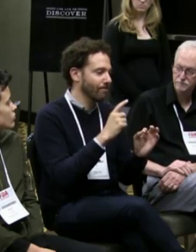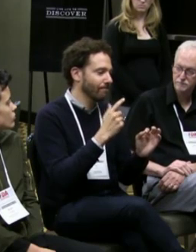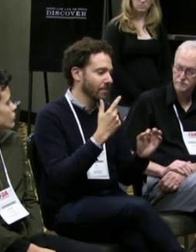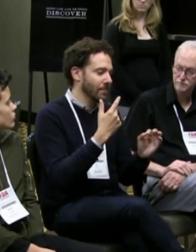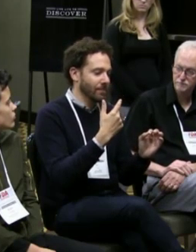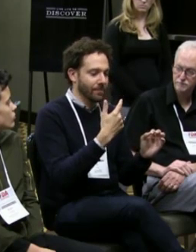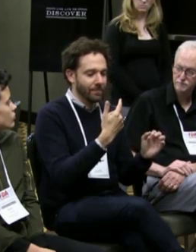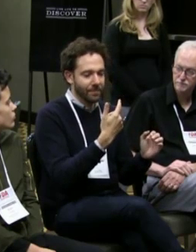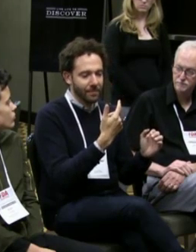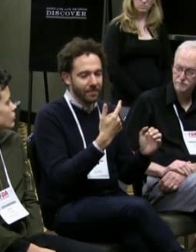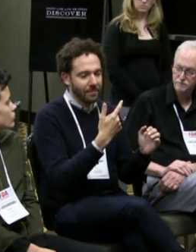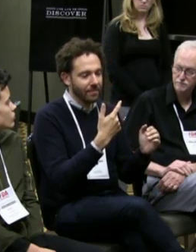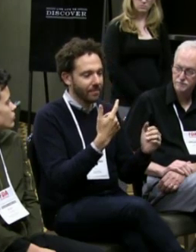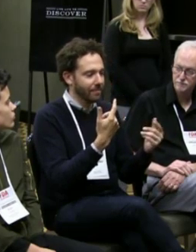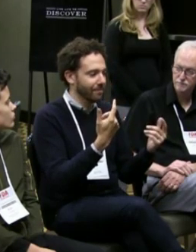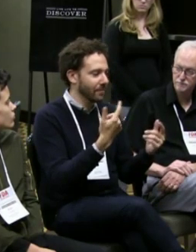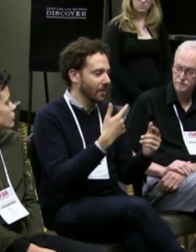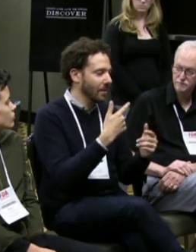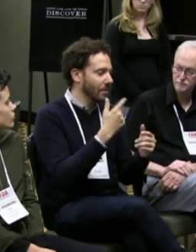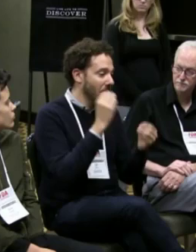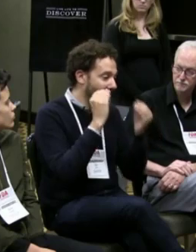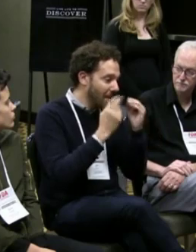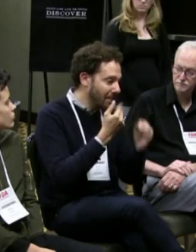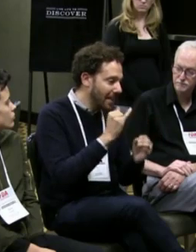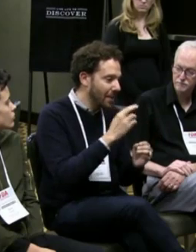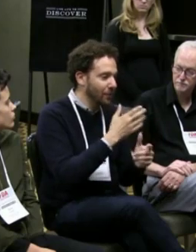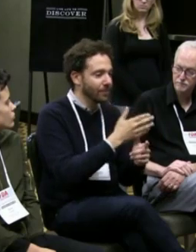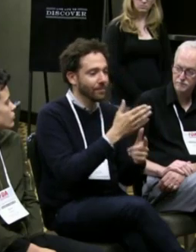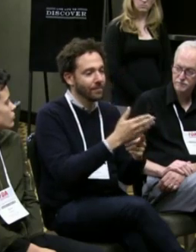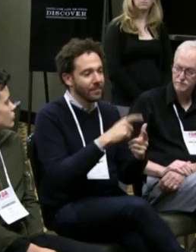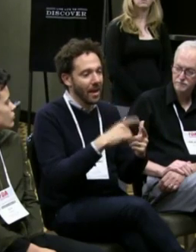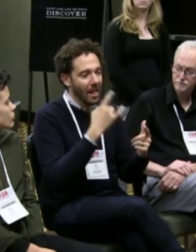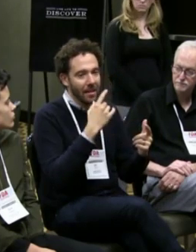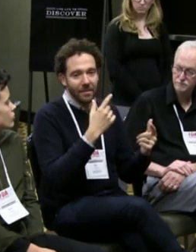interpeters for makeup and hair,